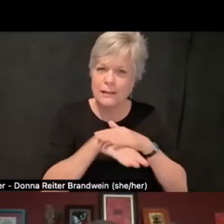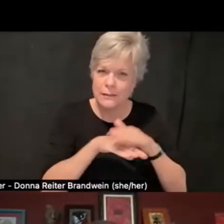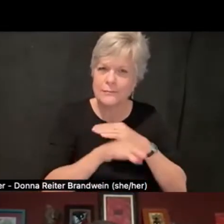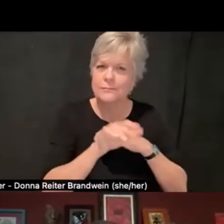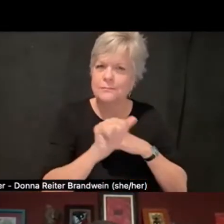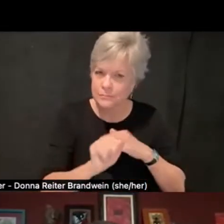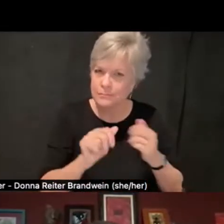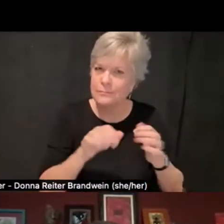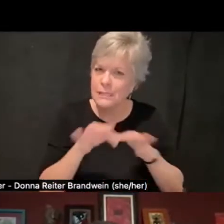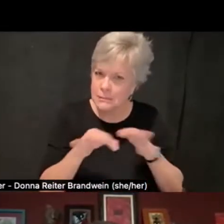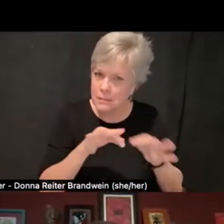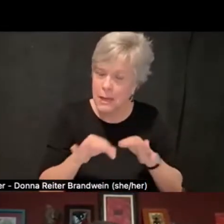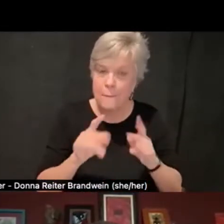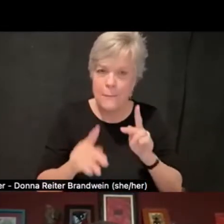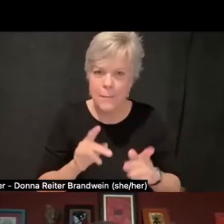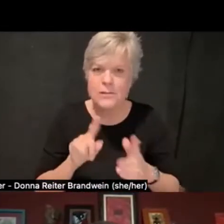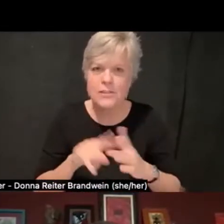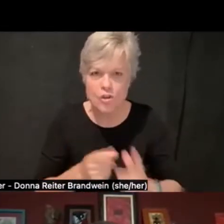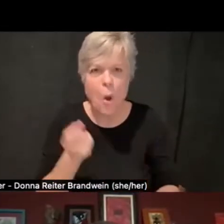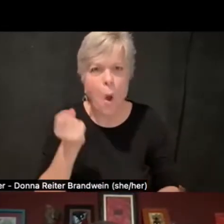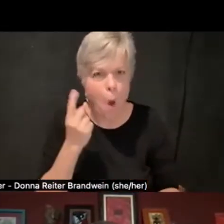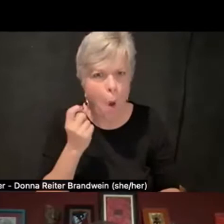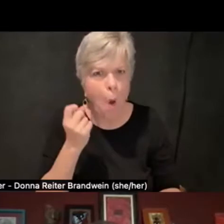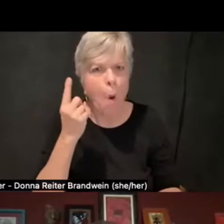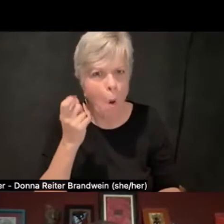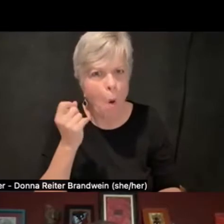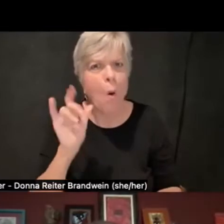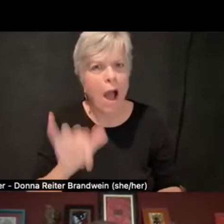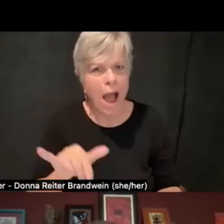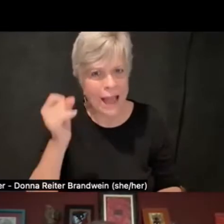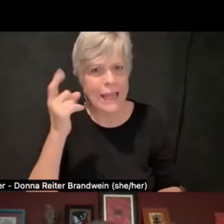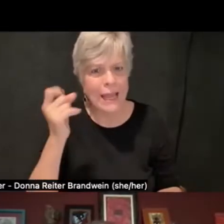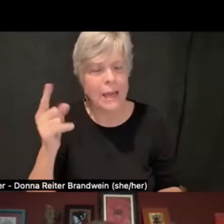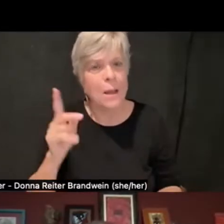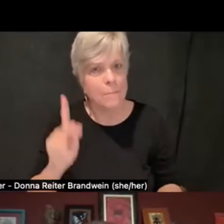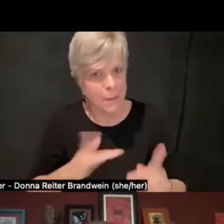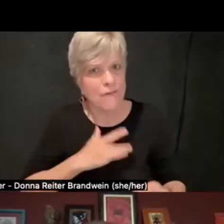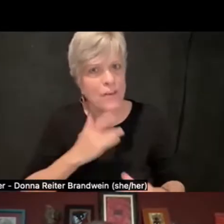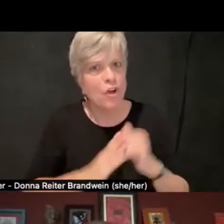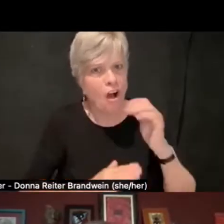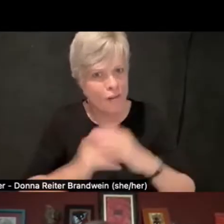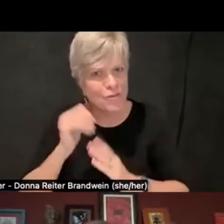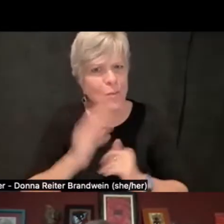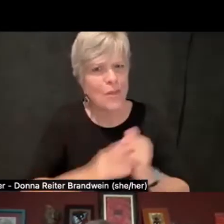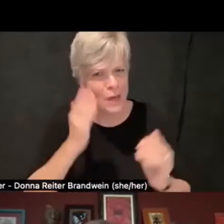and have people really start to feel more comfortable, think about their own identities,